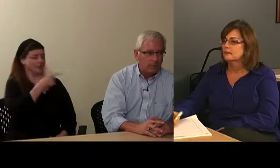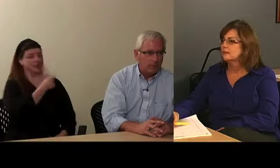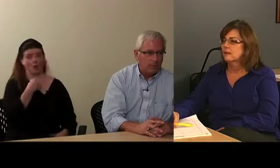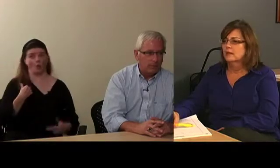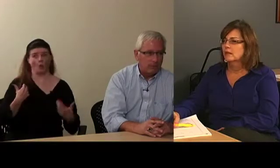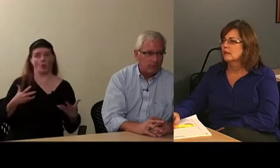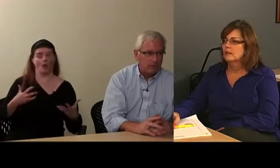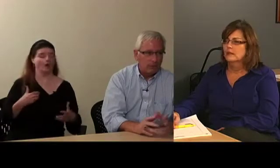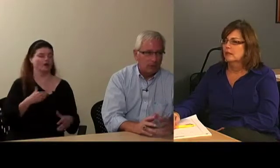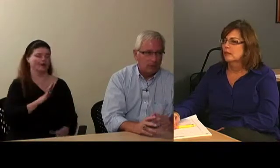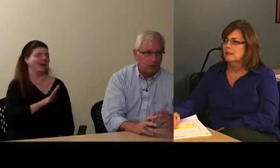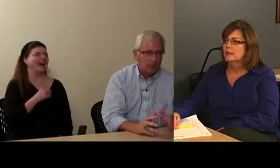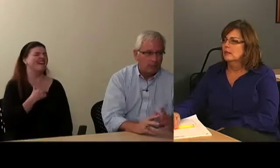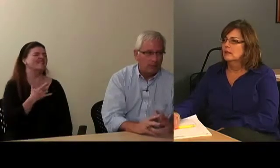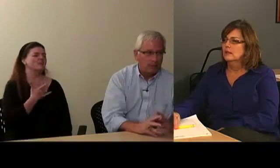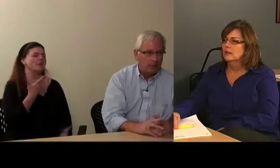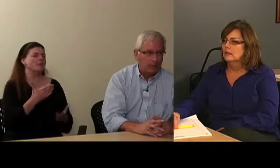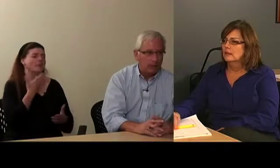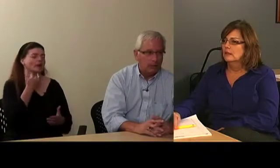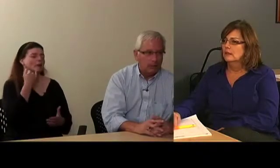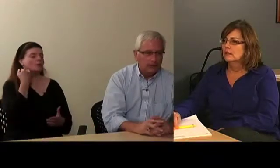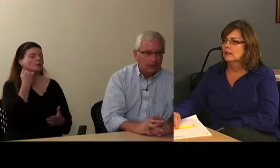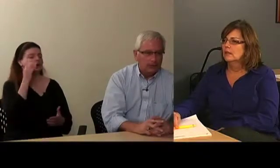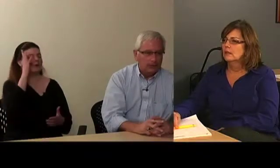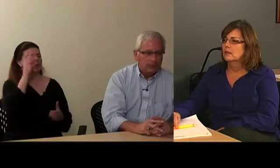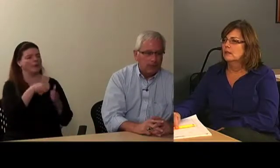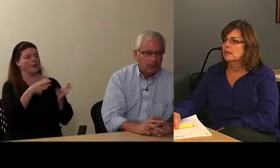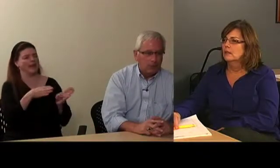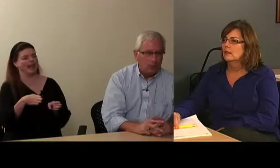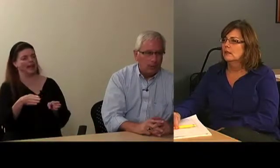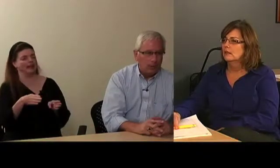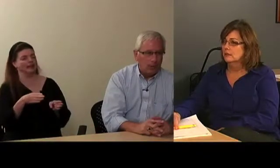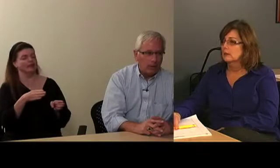I'm wondering if we should develop a kind of plan to kind of meet with them